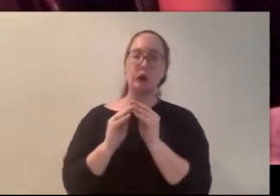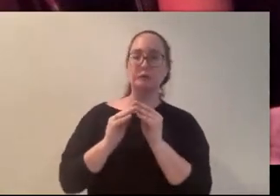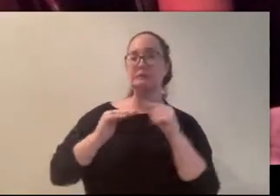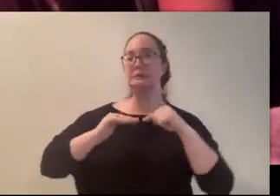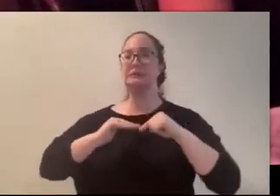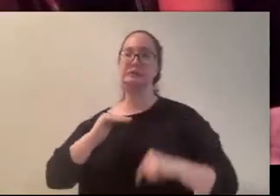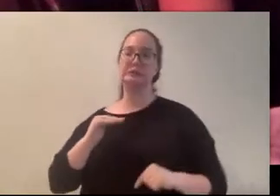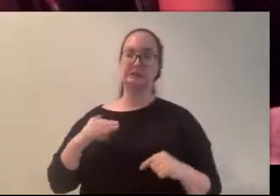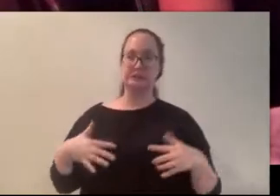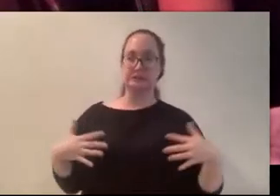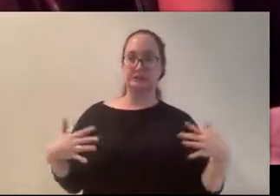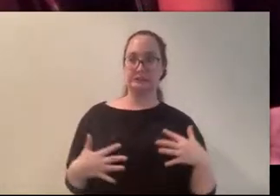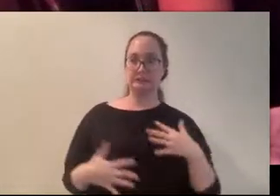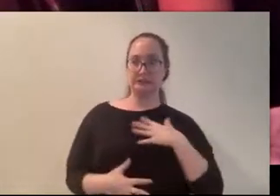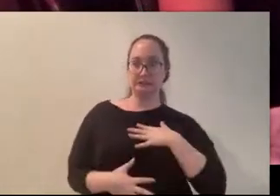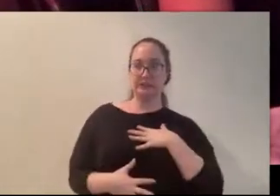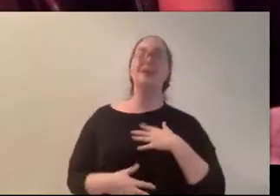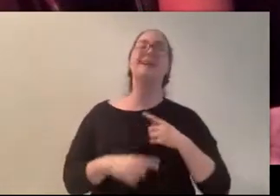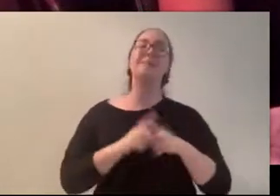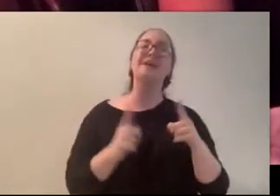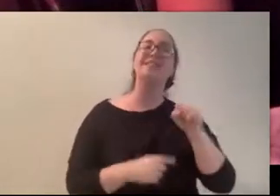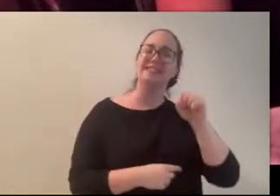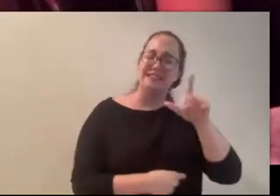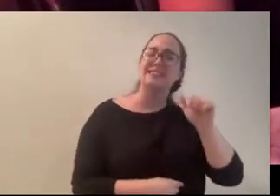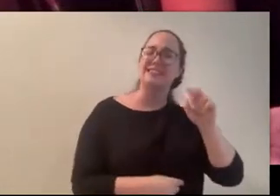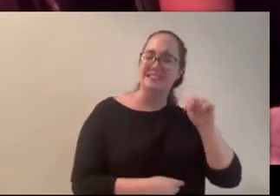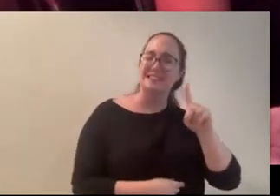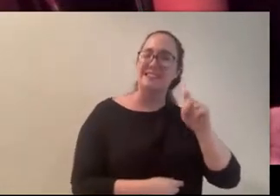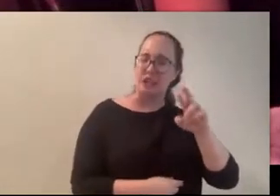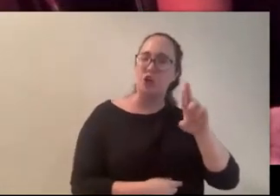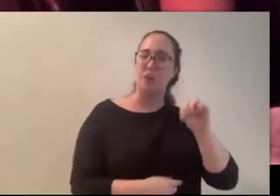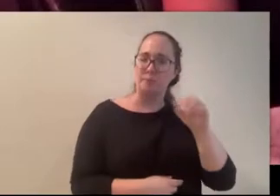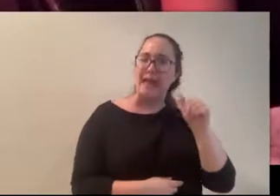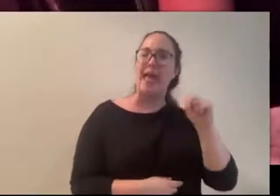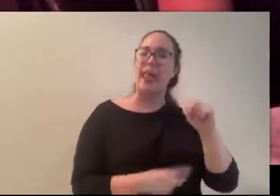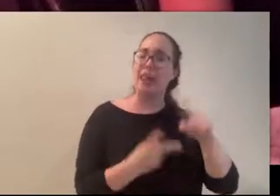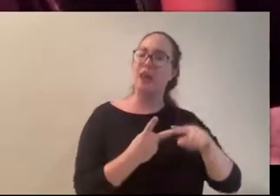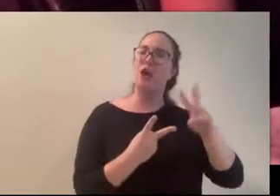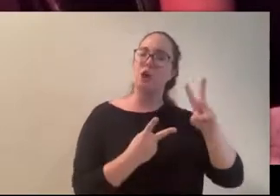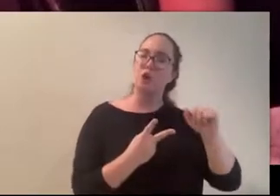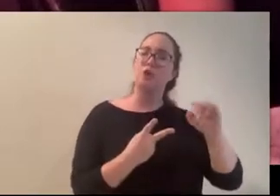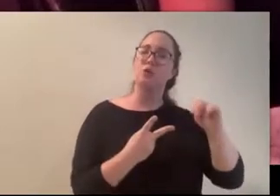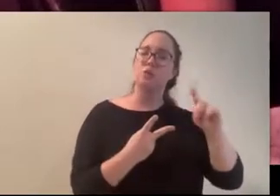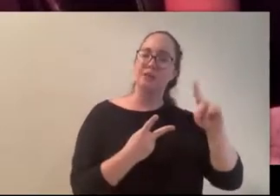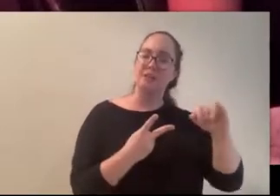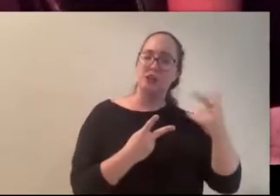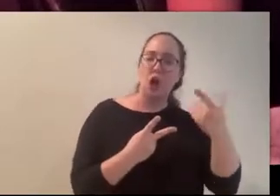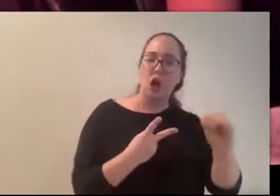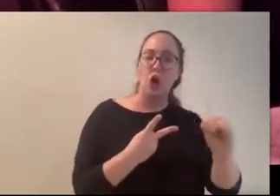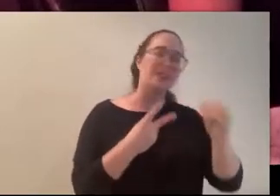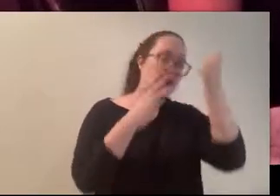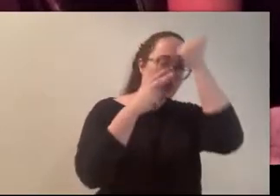like the Slenderman and Wendigo. Alright we could probably spoof it up there there's some stupid things there's some derricks in there. (Carly) Right so some moments,